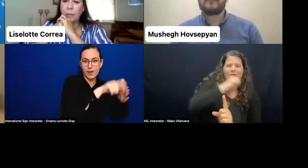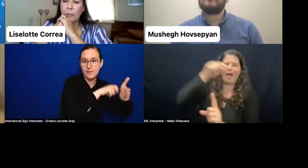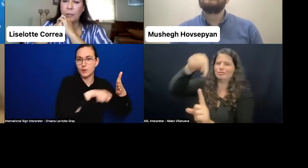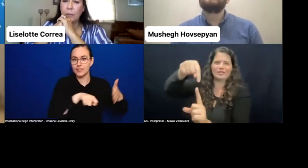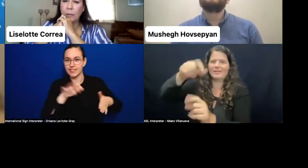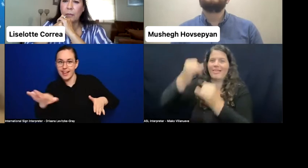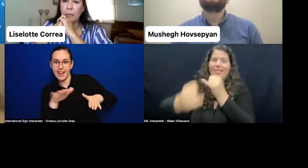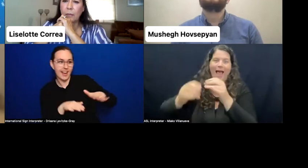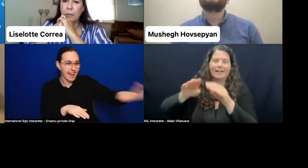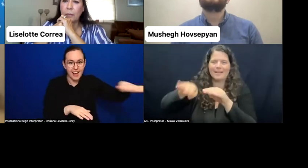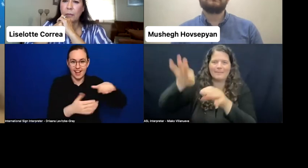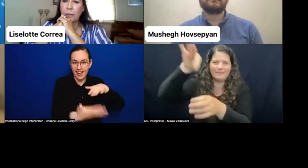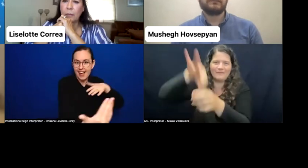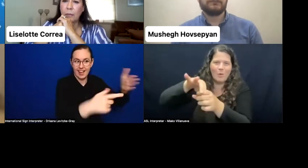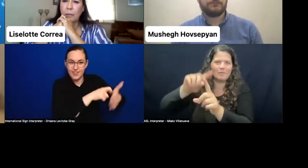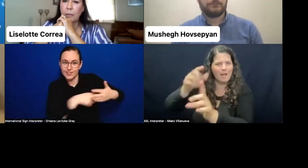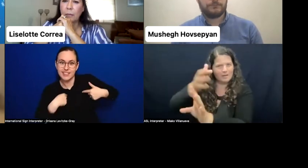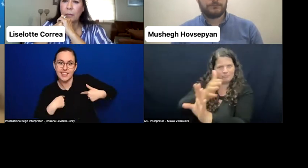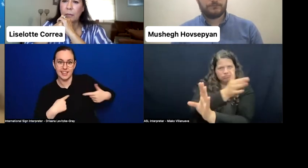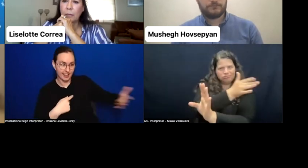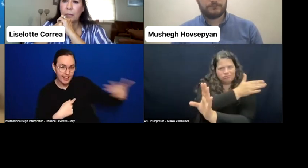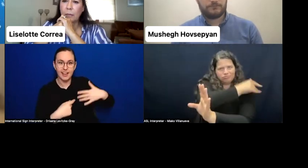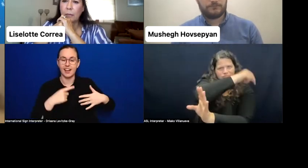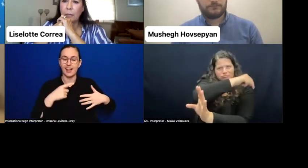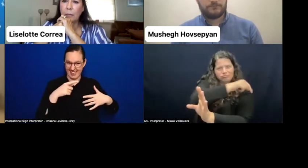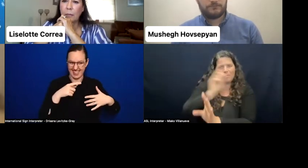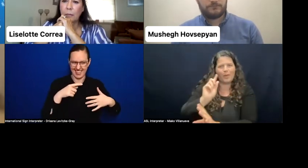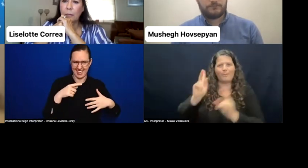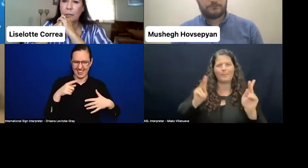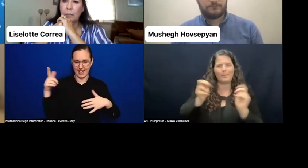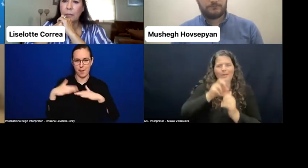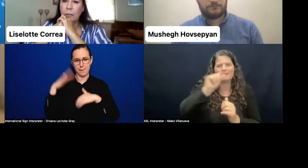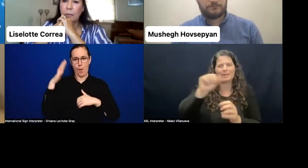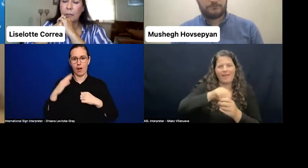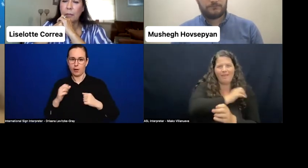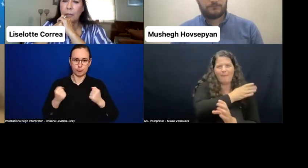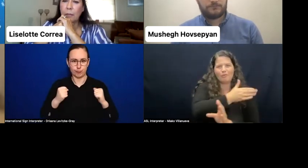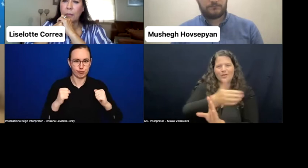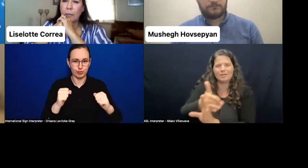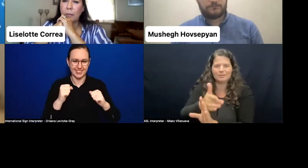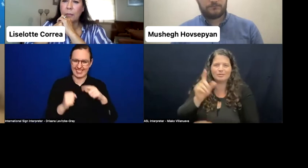and our interest in regards of the future elections.